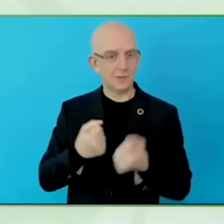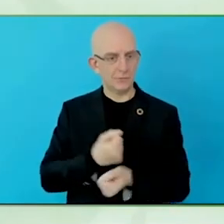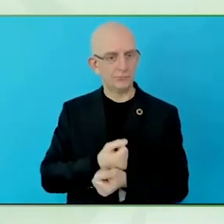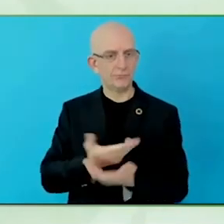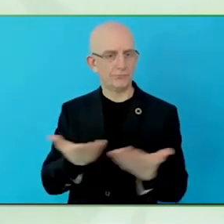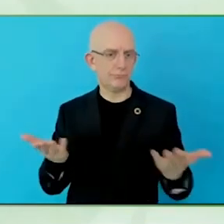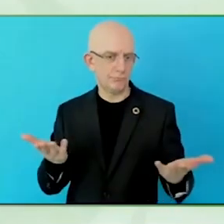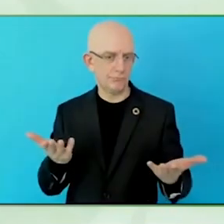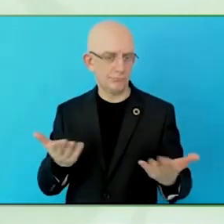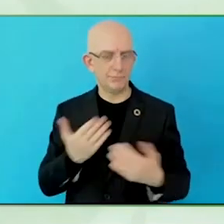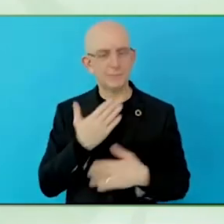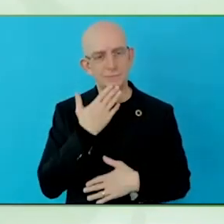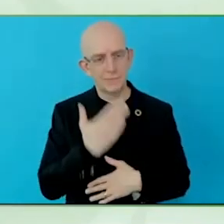to advance assistive technology?